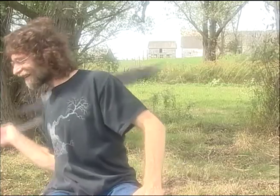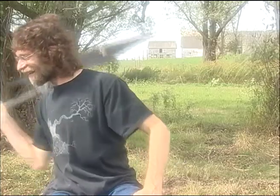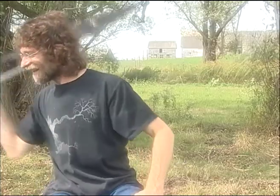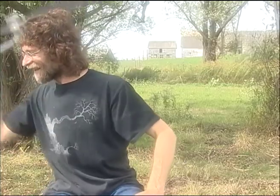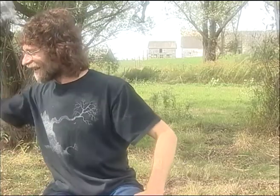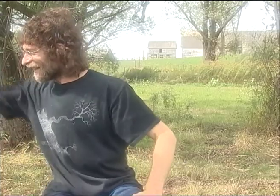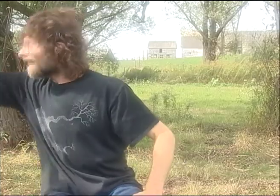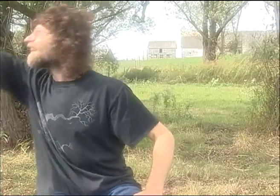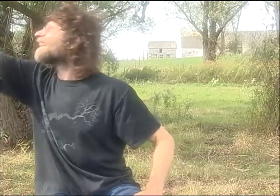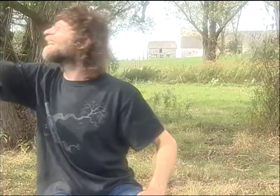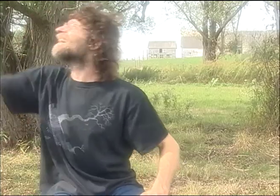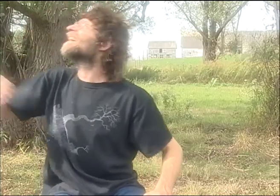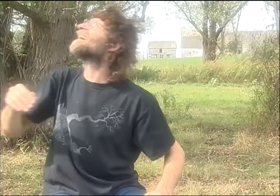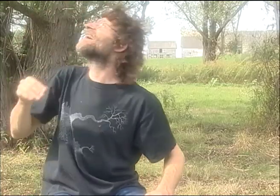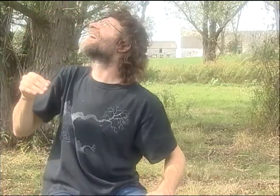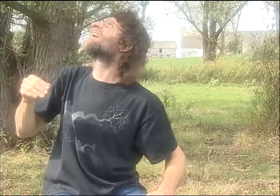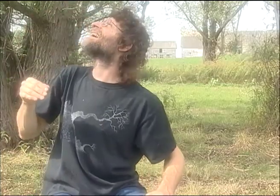OOPS.